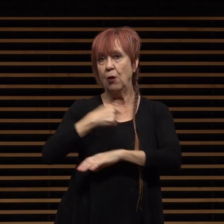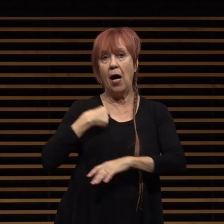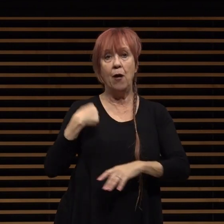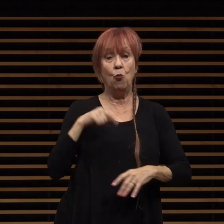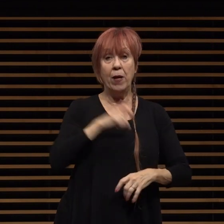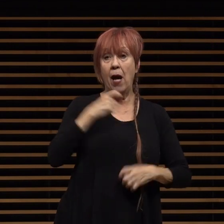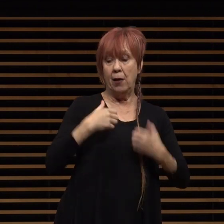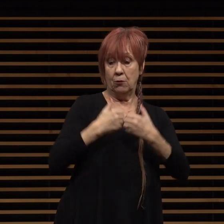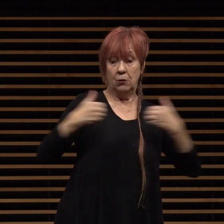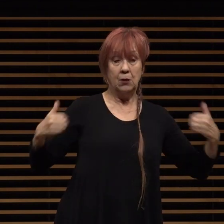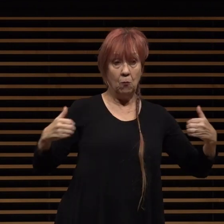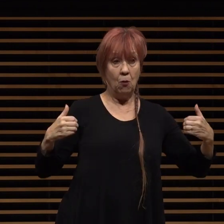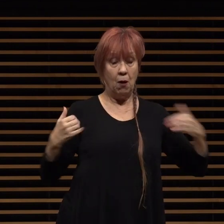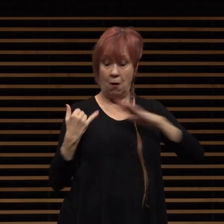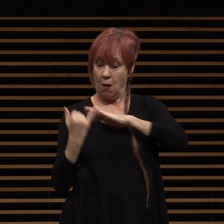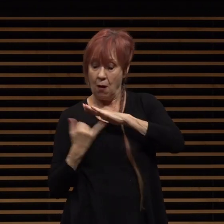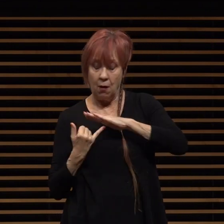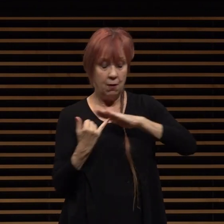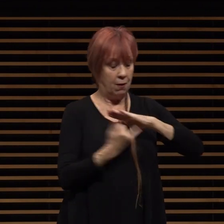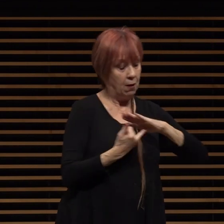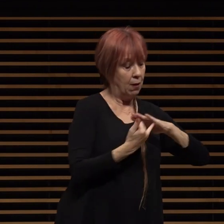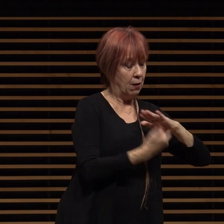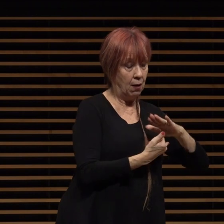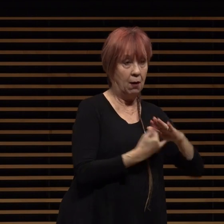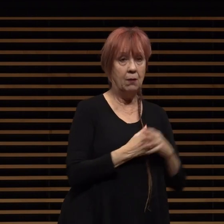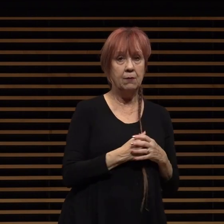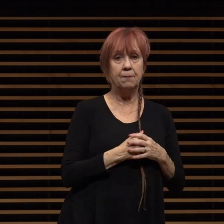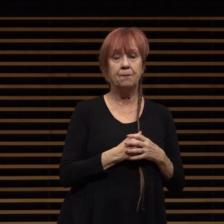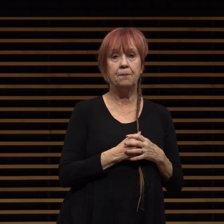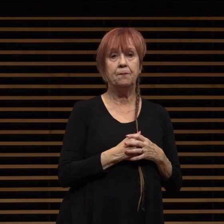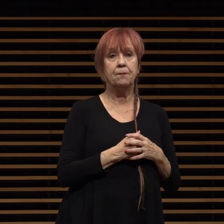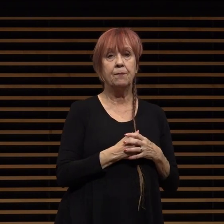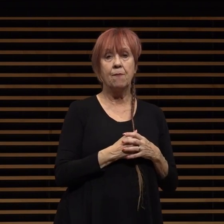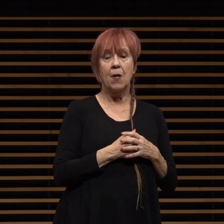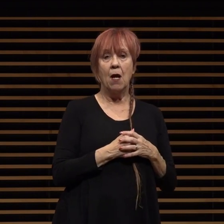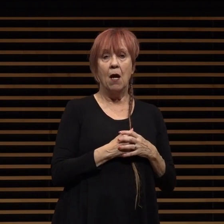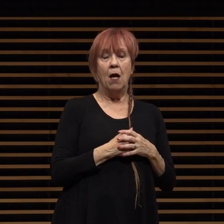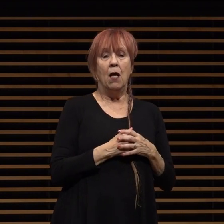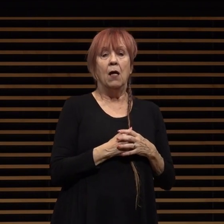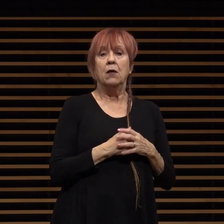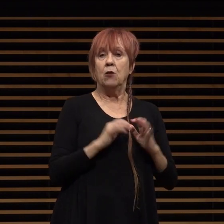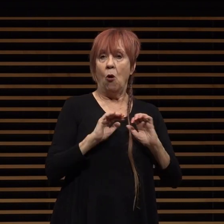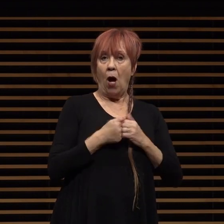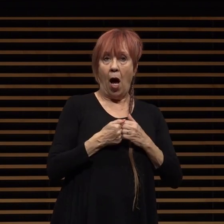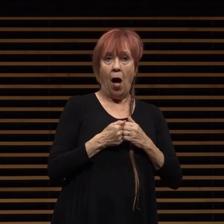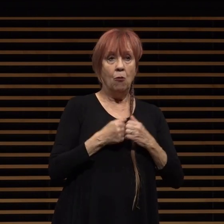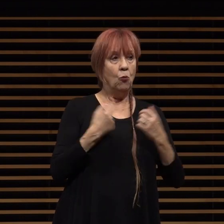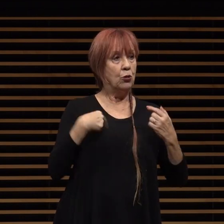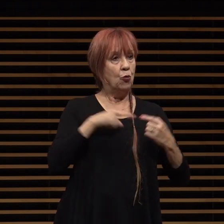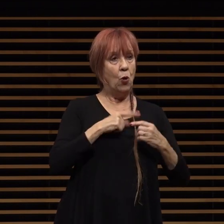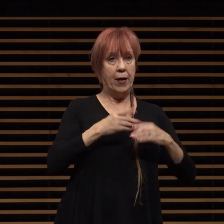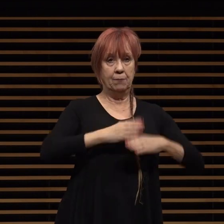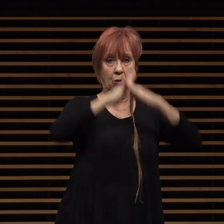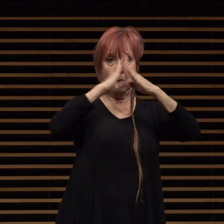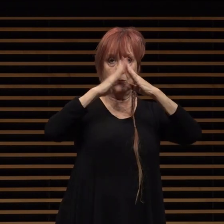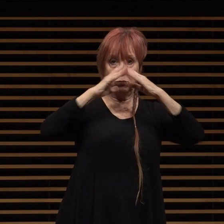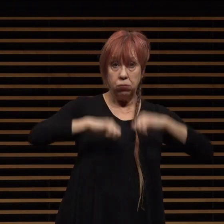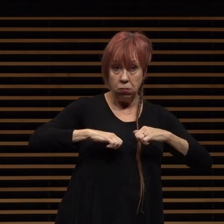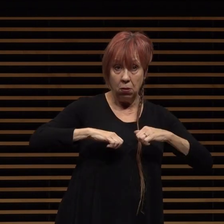ourselves from others what succeeded in bringing down the walls that separated us